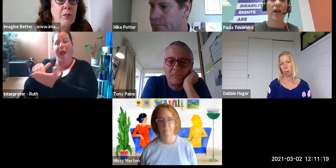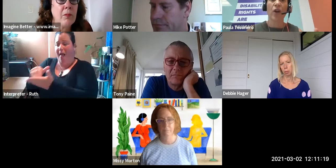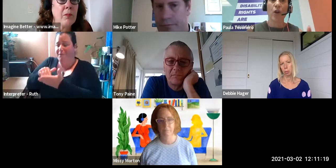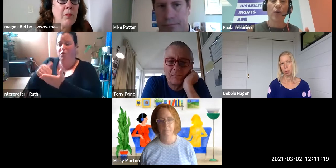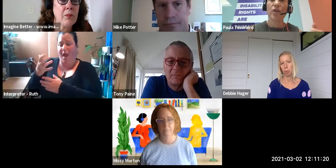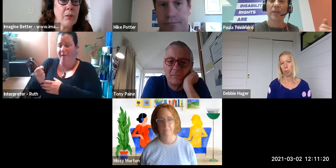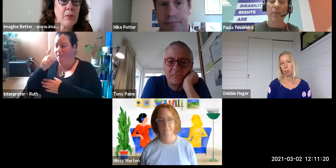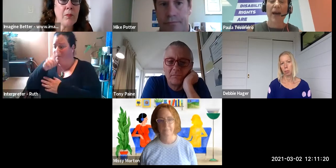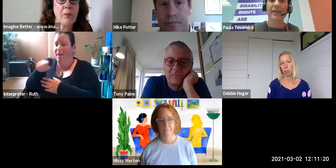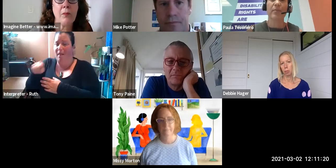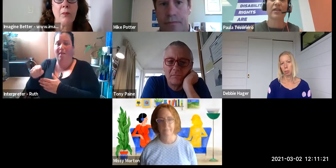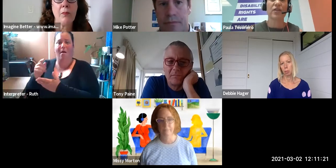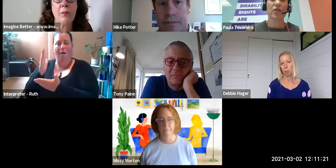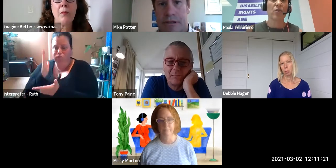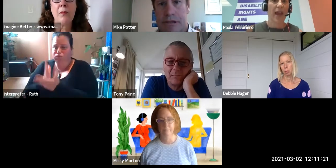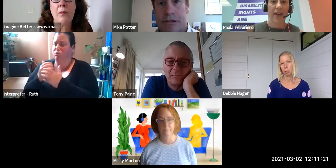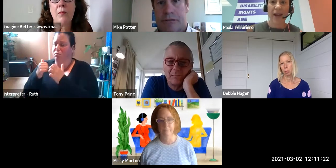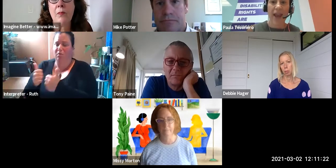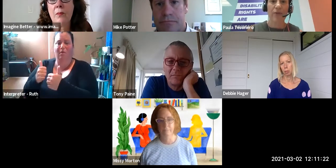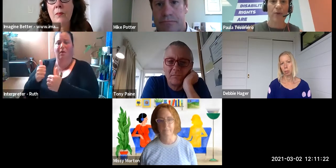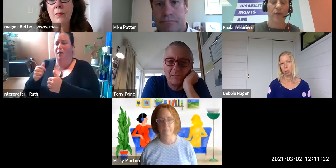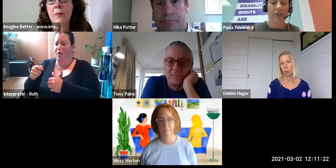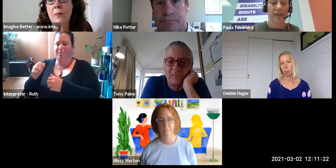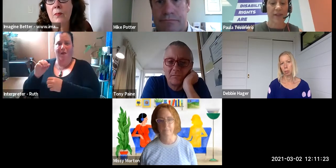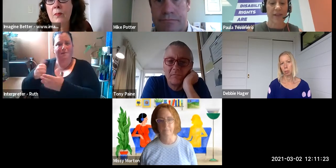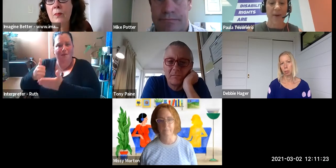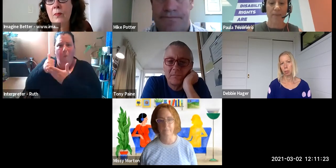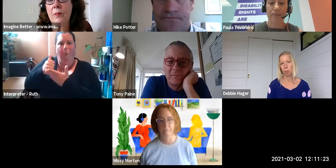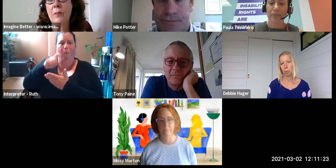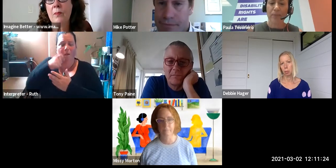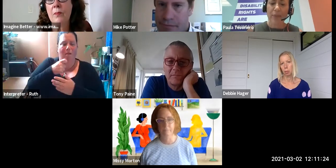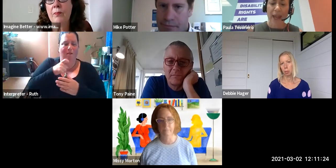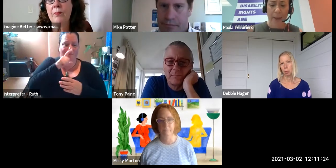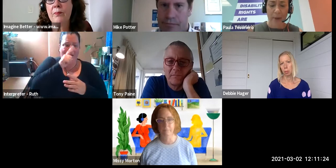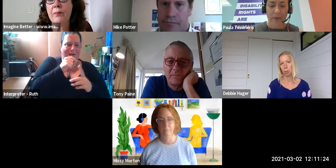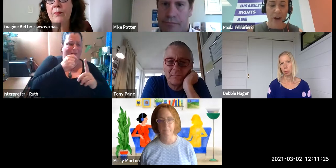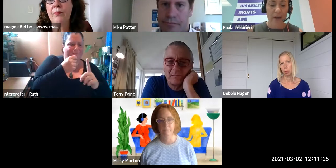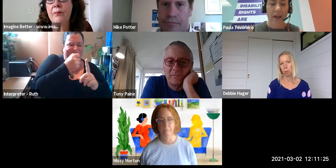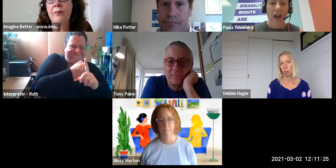corner, who you can just pass the baton to and have those voices amplified.